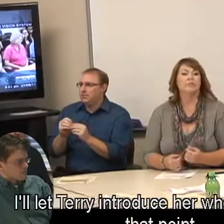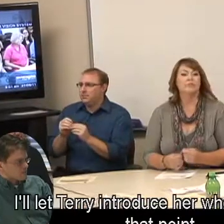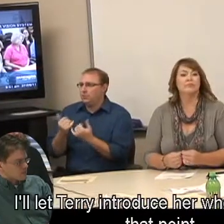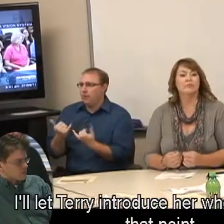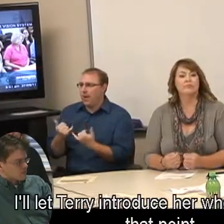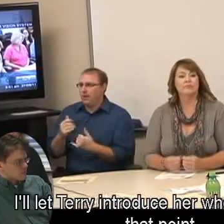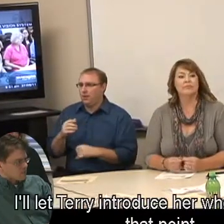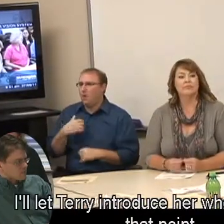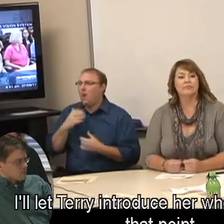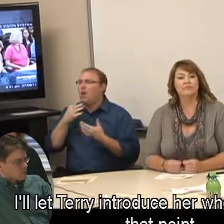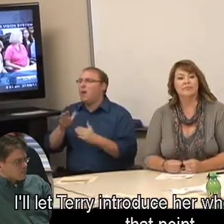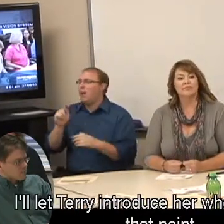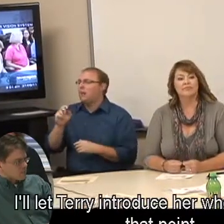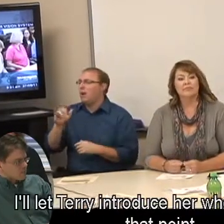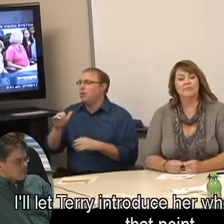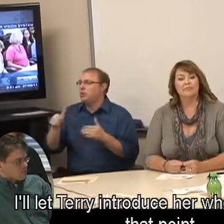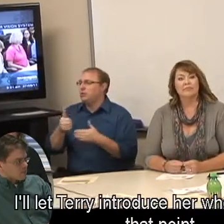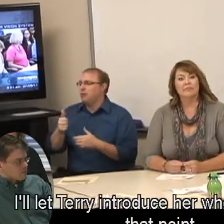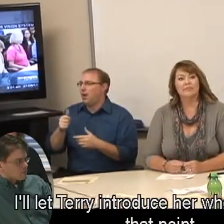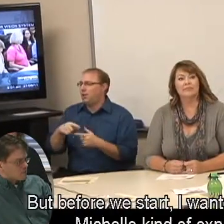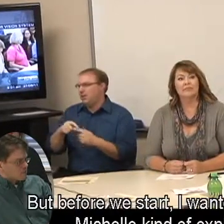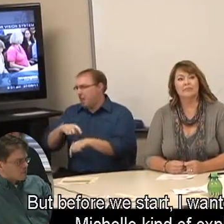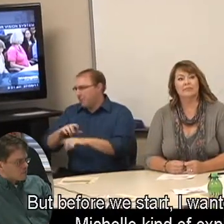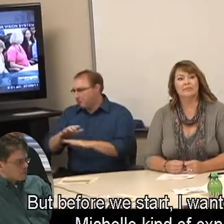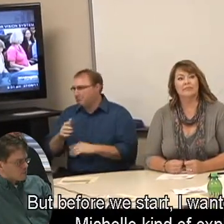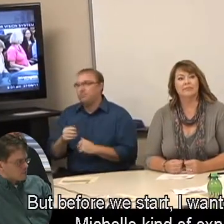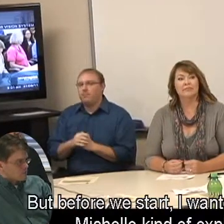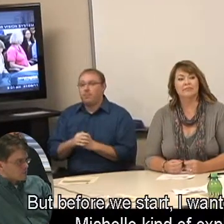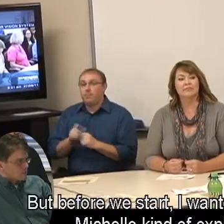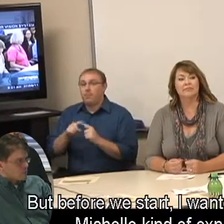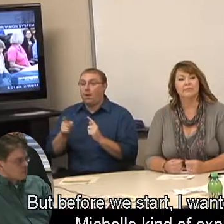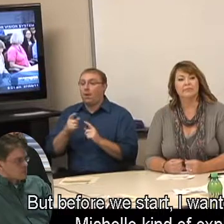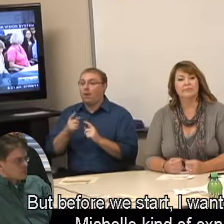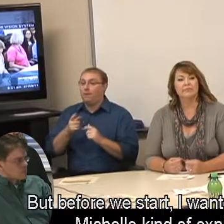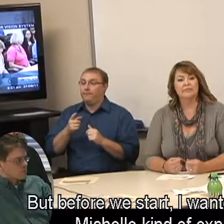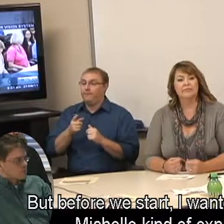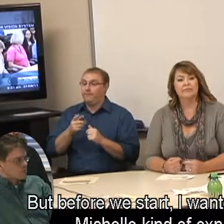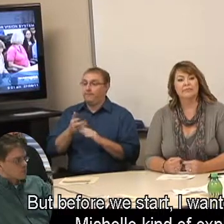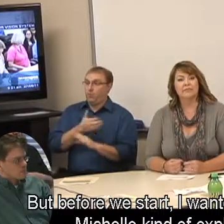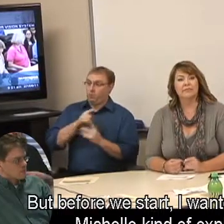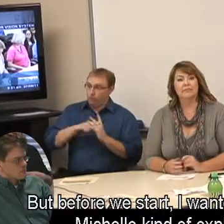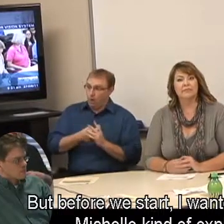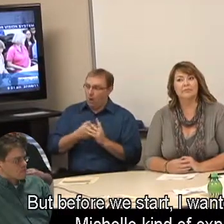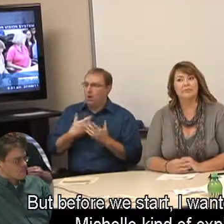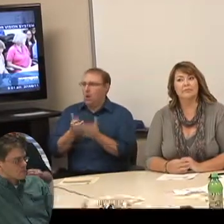I'll let Terry introduce her when we get to that point. But before we start, I wanted to have Michelle kind of explain